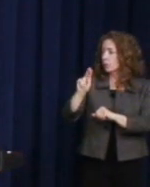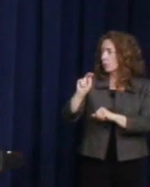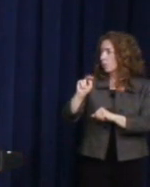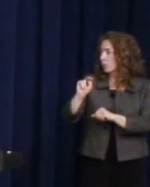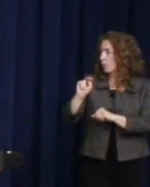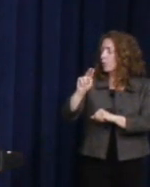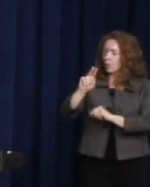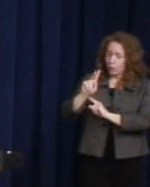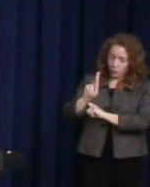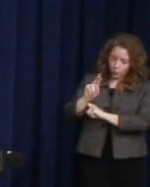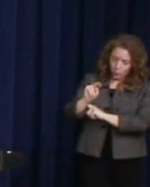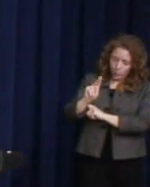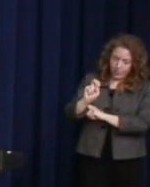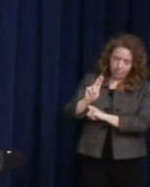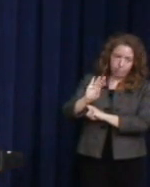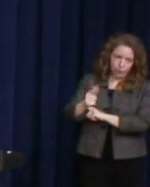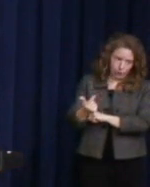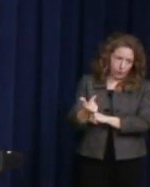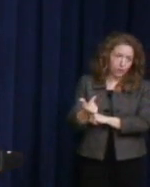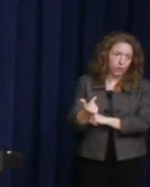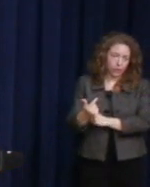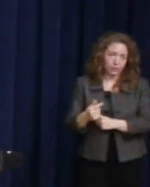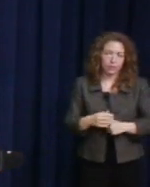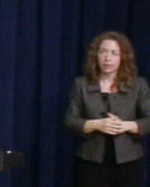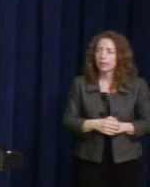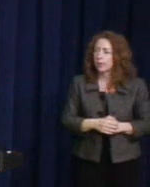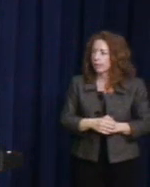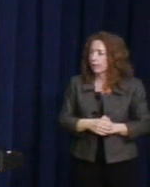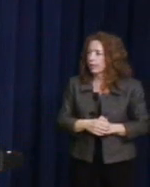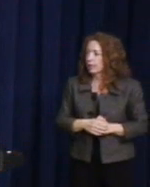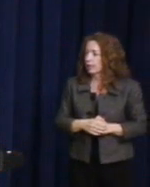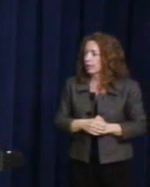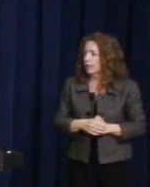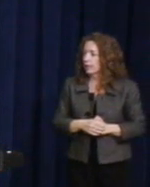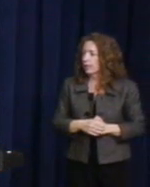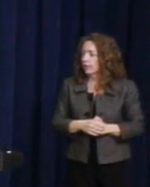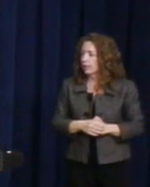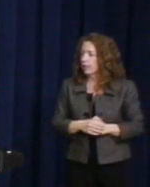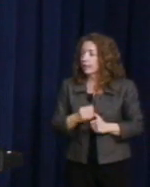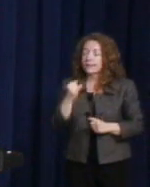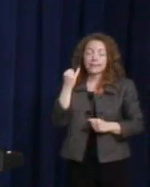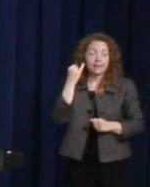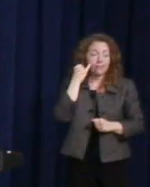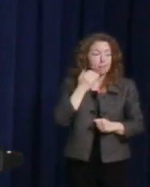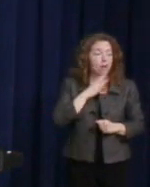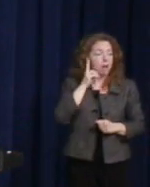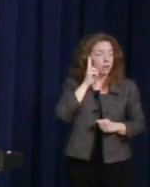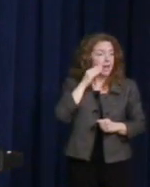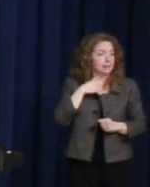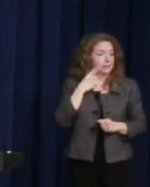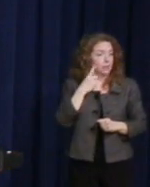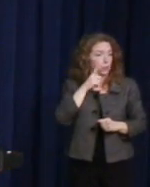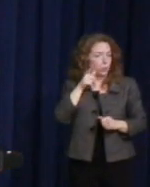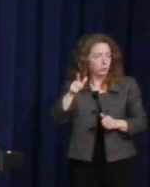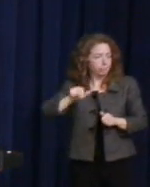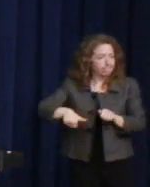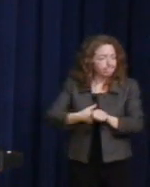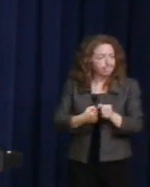If my uncle had someone to remind him of heart and soul in his campaigns, it was Anne Kronenberg.